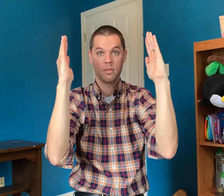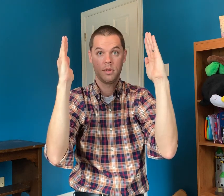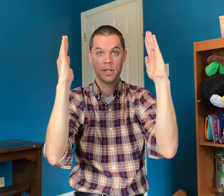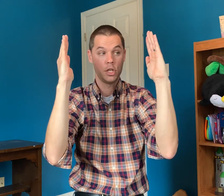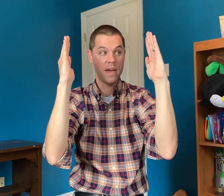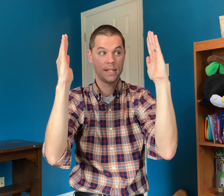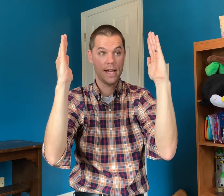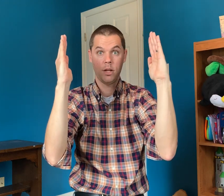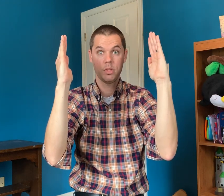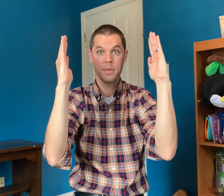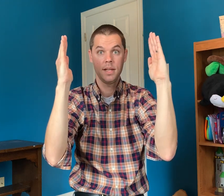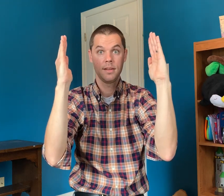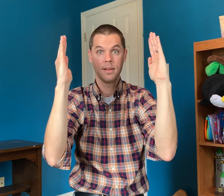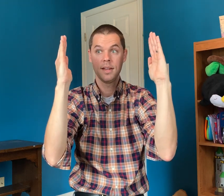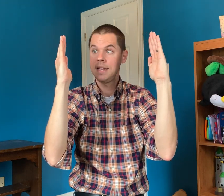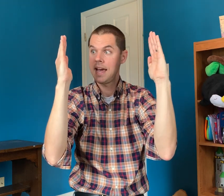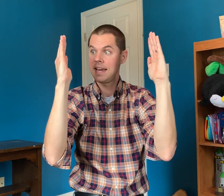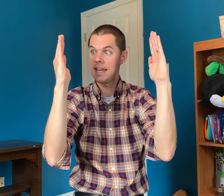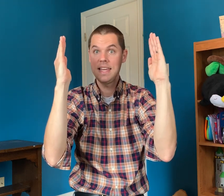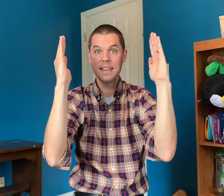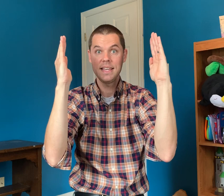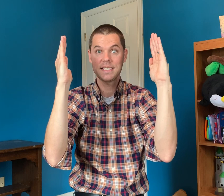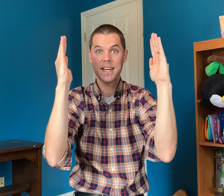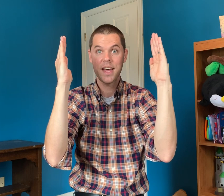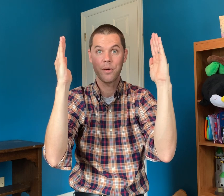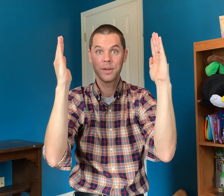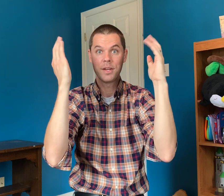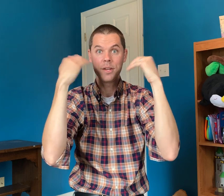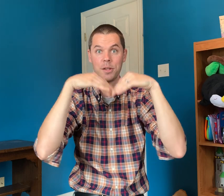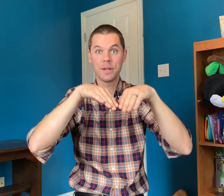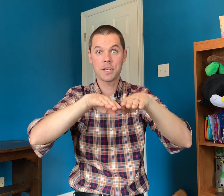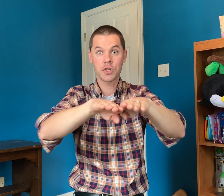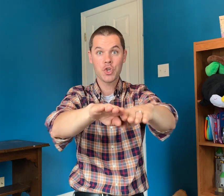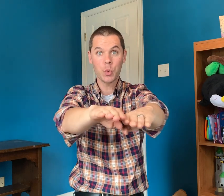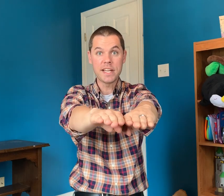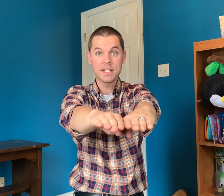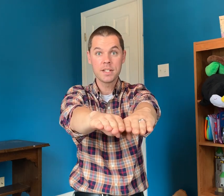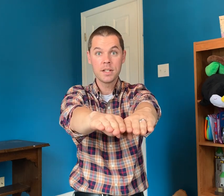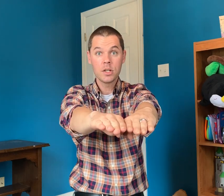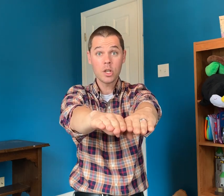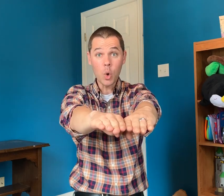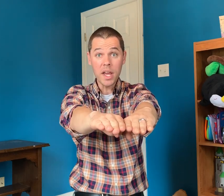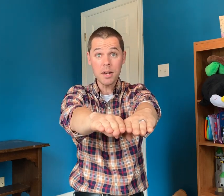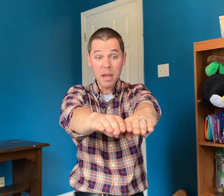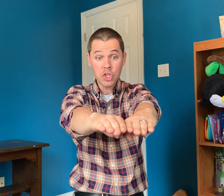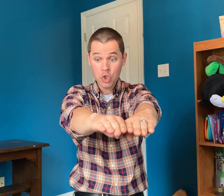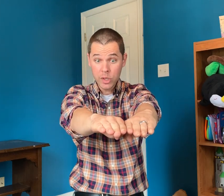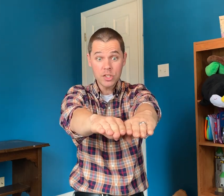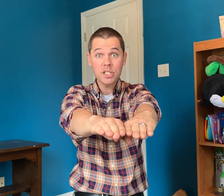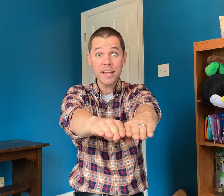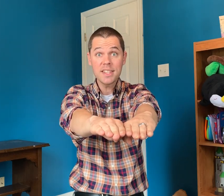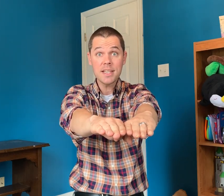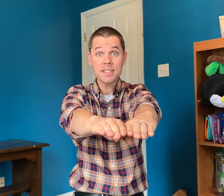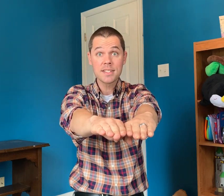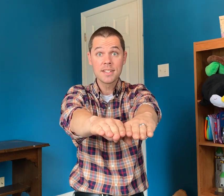Can you make a town with me? And in this town there is a street. Go ahead and make a street just like this!